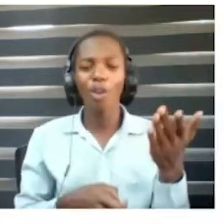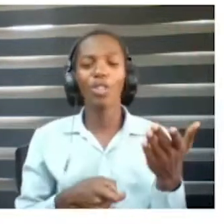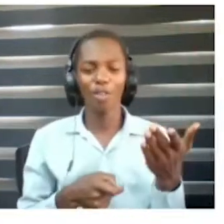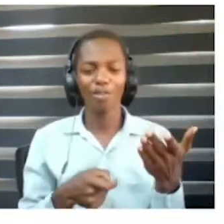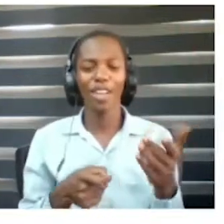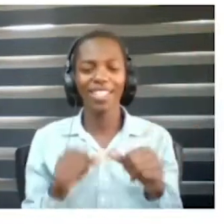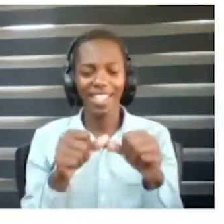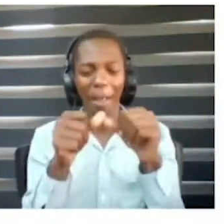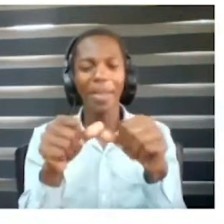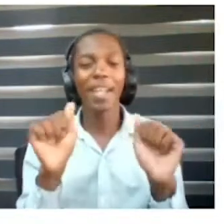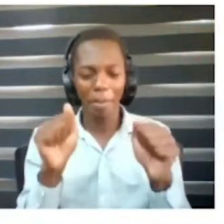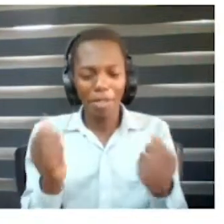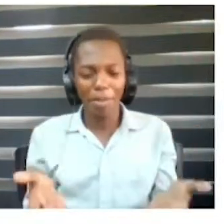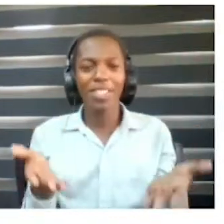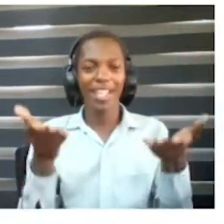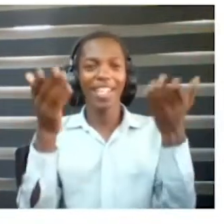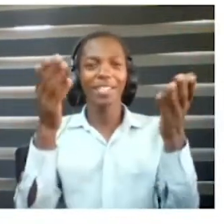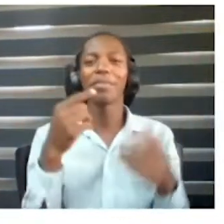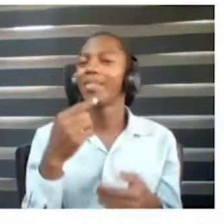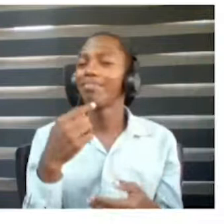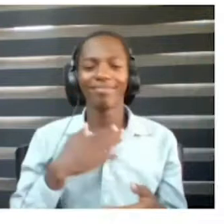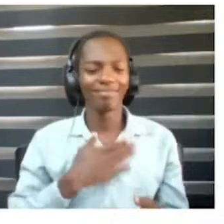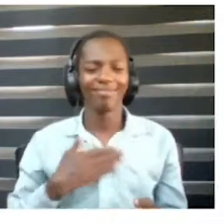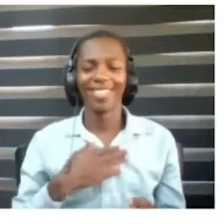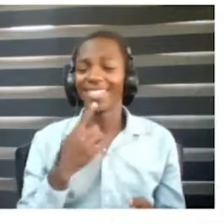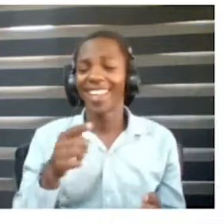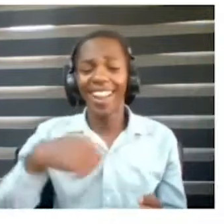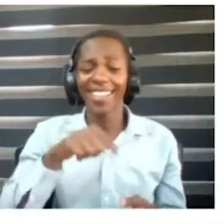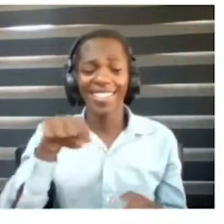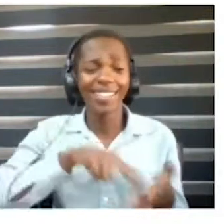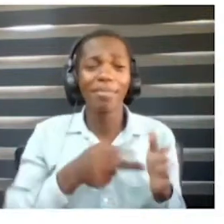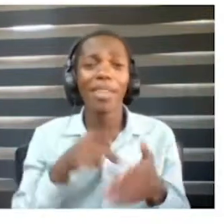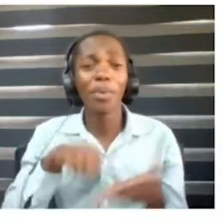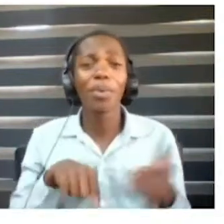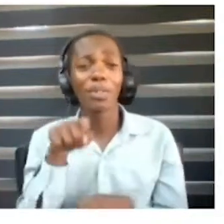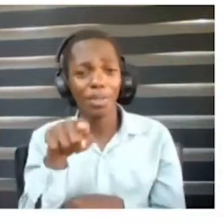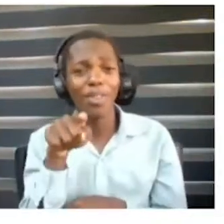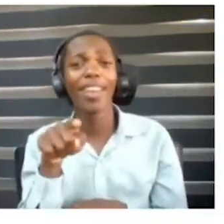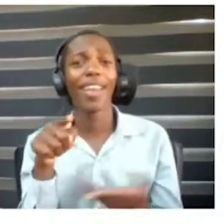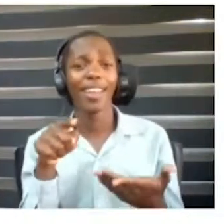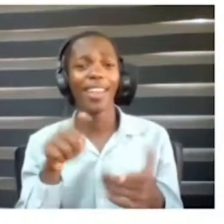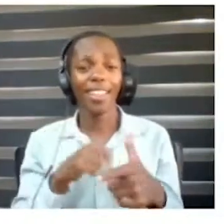Please tell us what this means to you and importantly what will you do with such an investment.